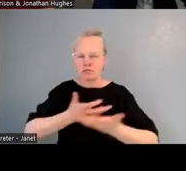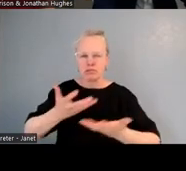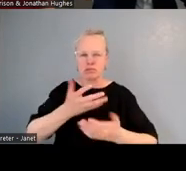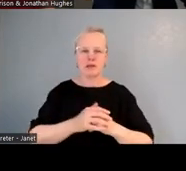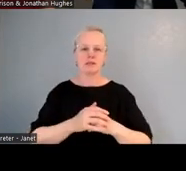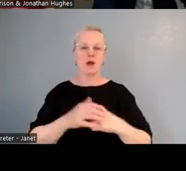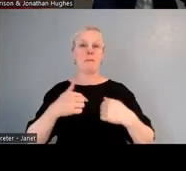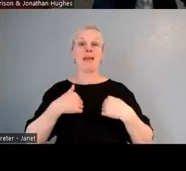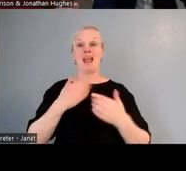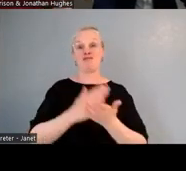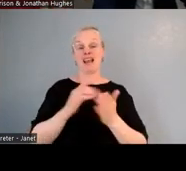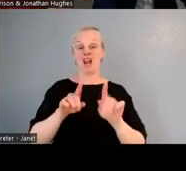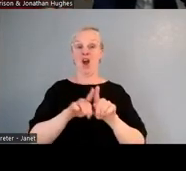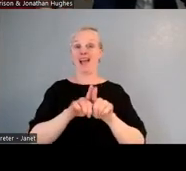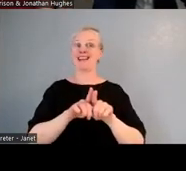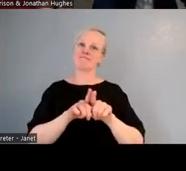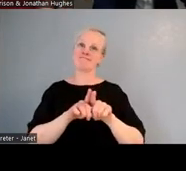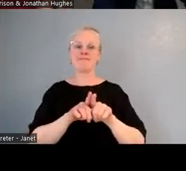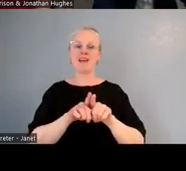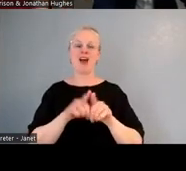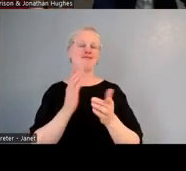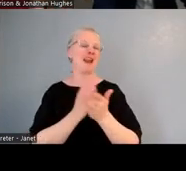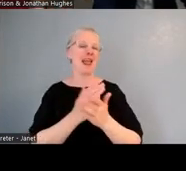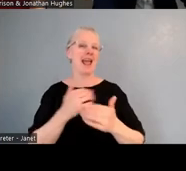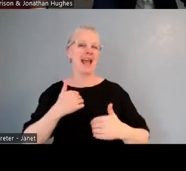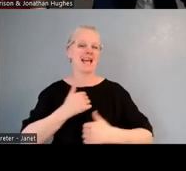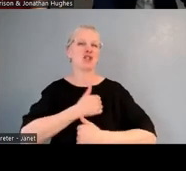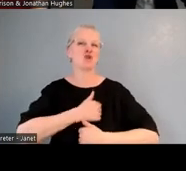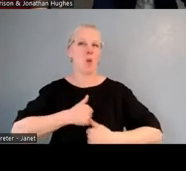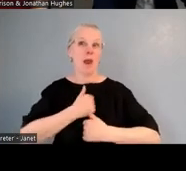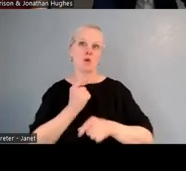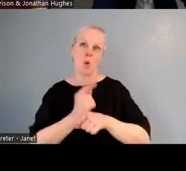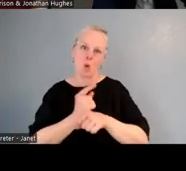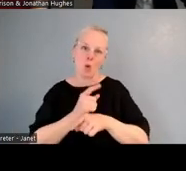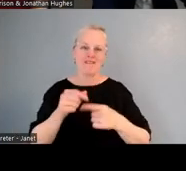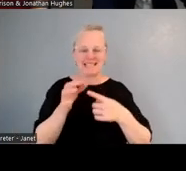So I just hope that everyone understands that that's an opportunity. Yeah.